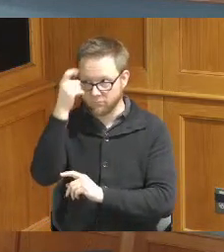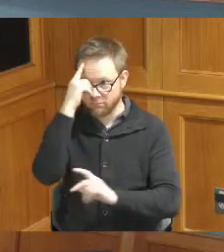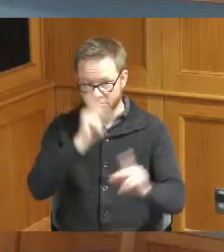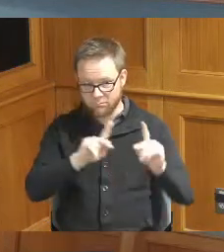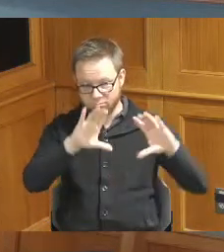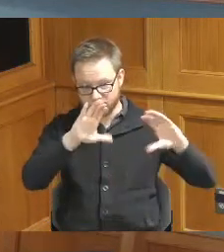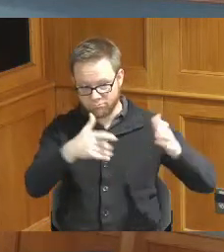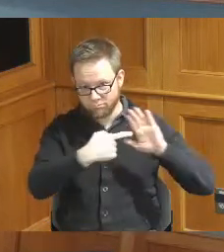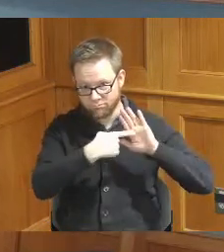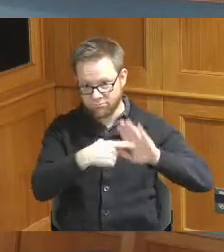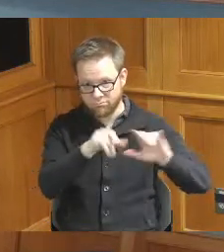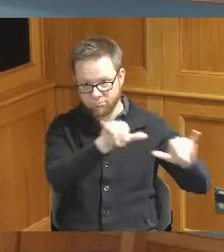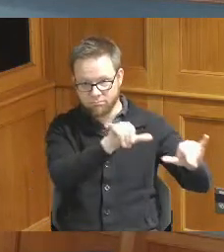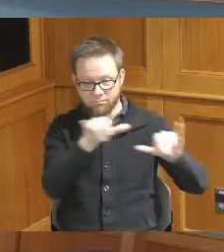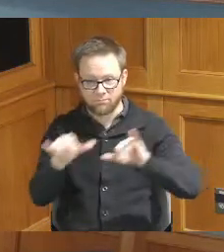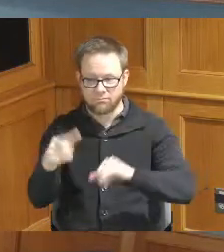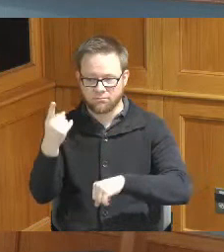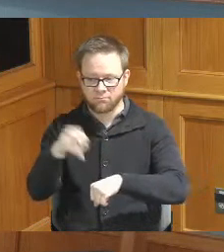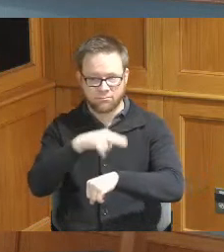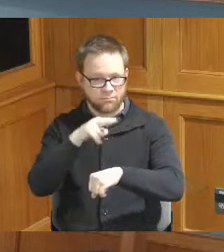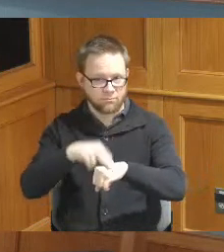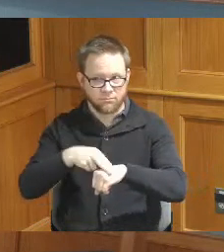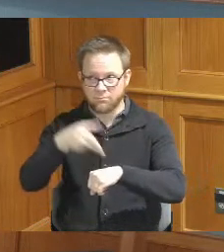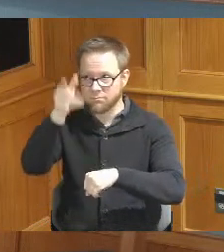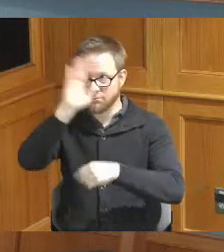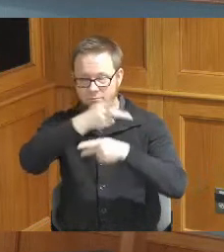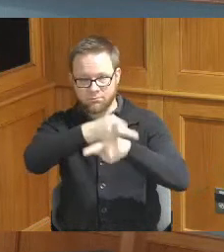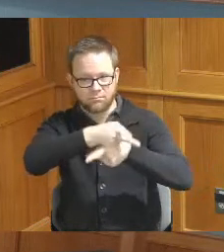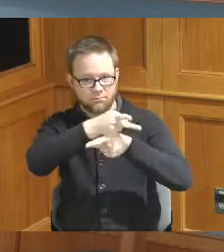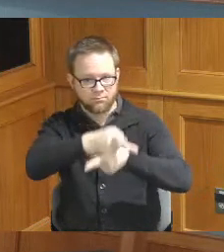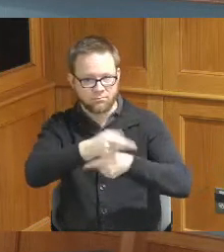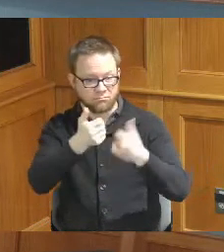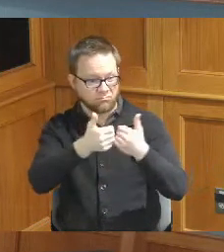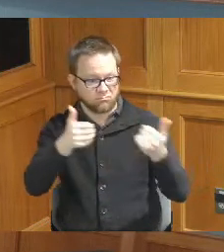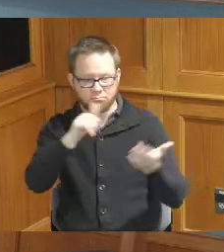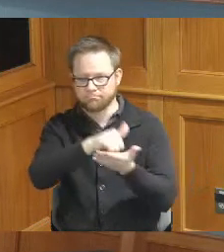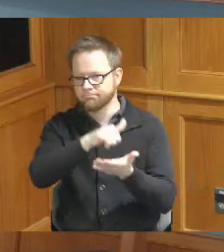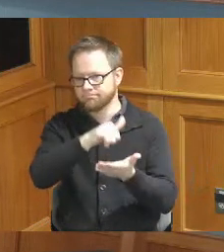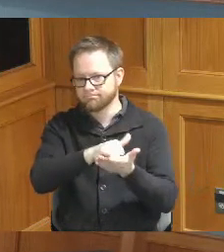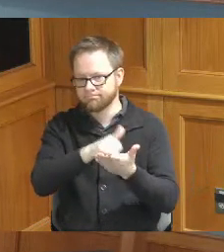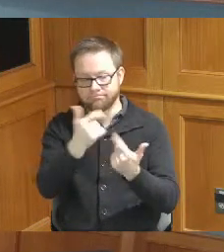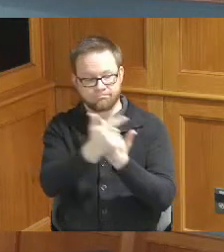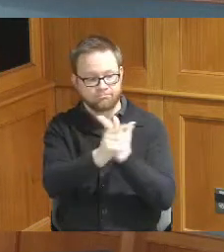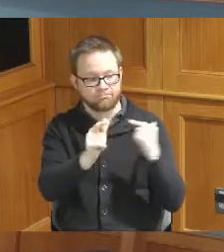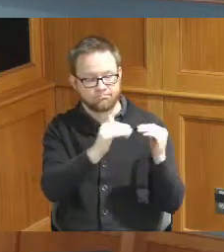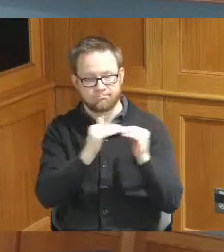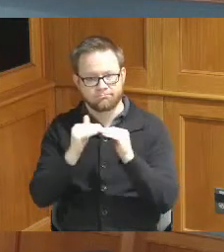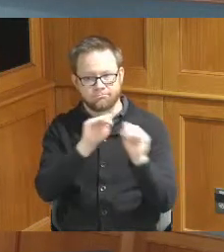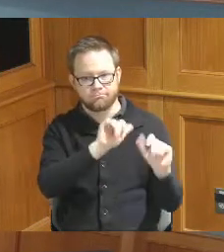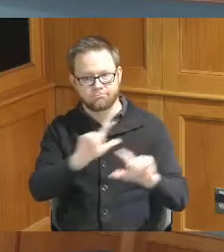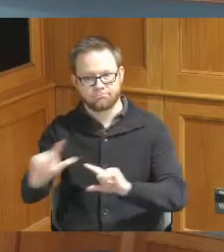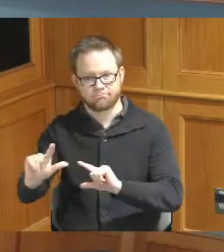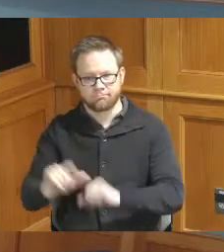the Republic for which it stands one indivisible with liberty and justice